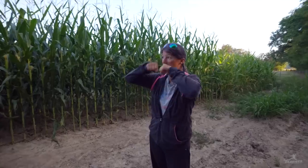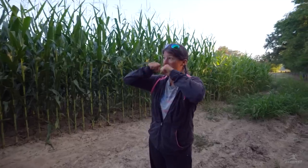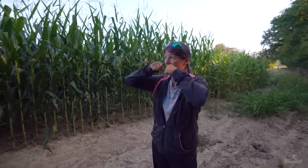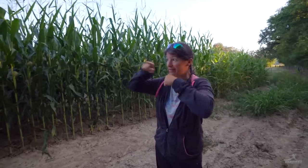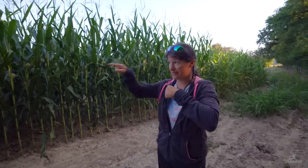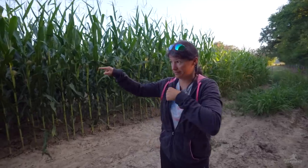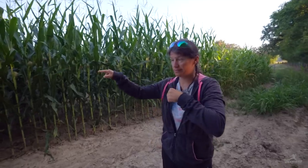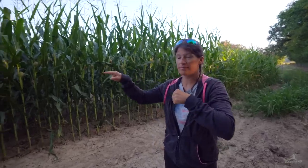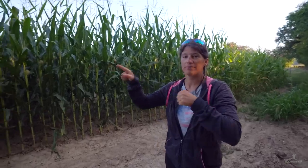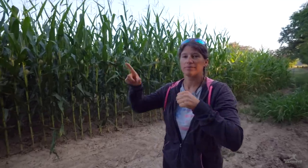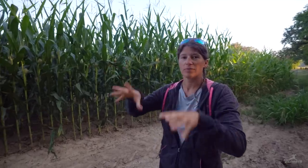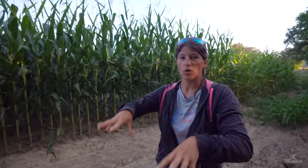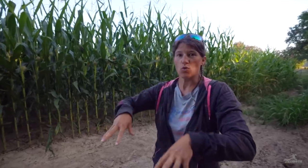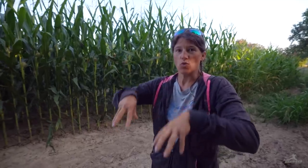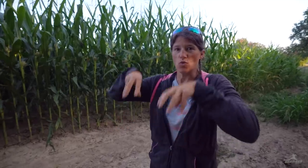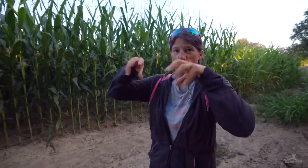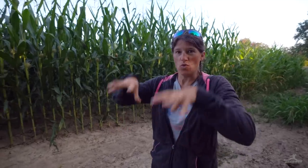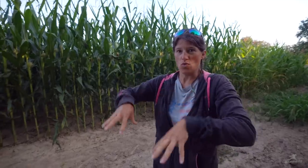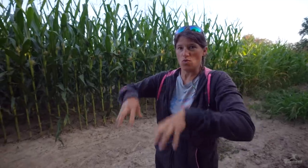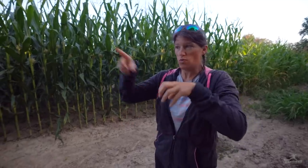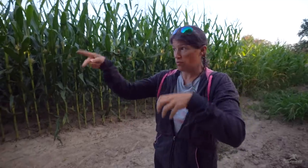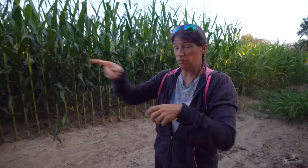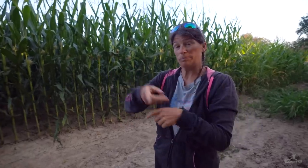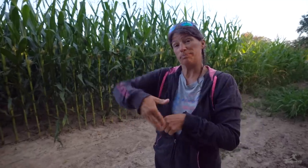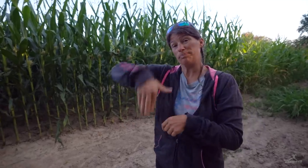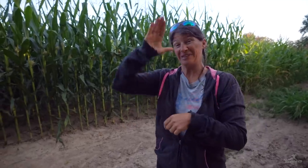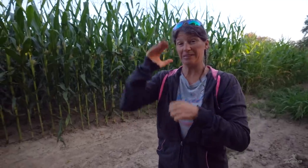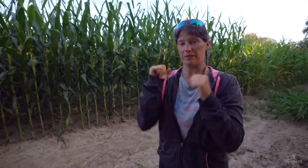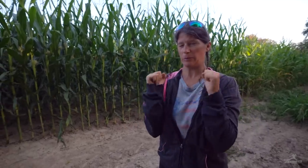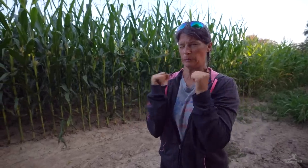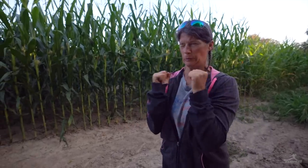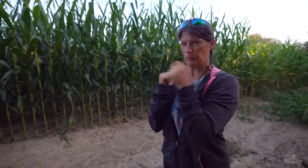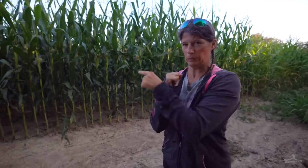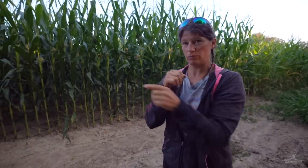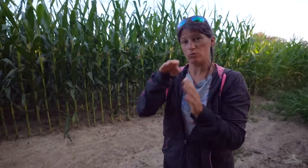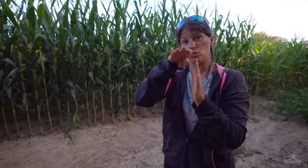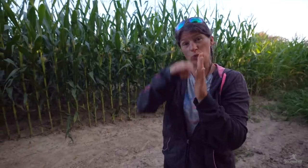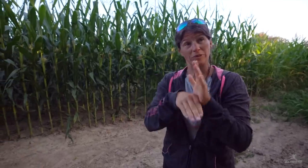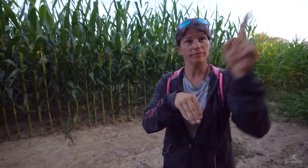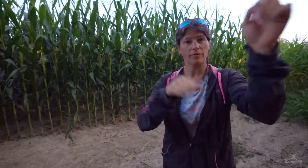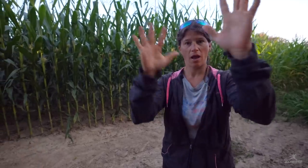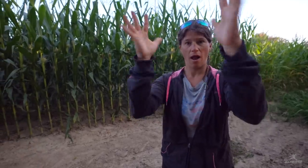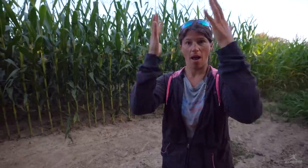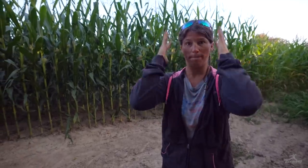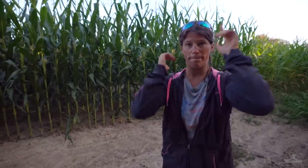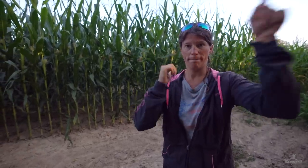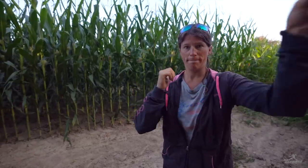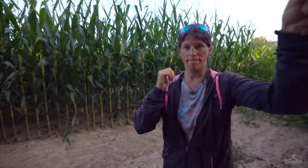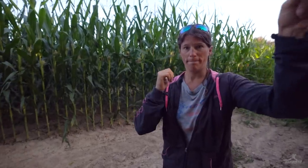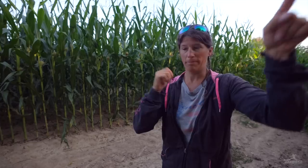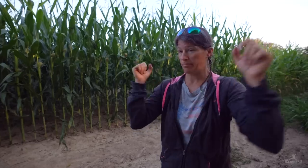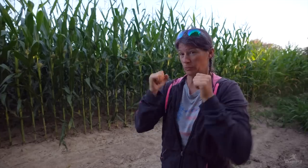The maize (corn) likes cold water way more than trees do.